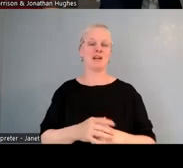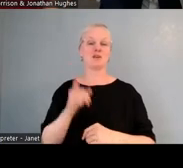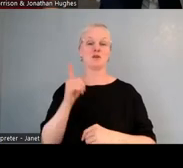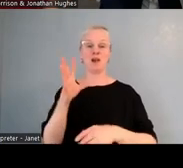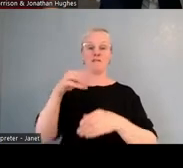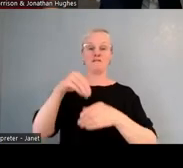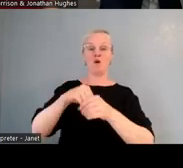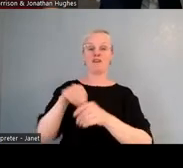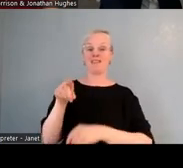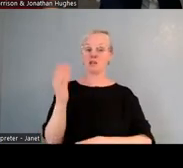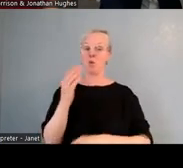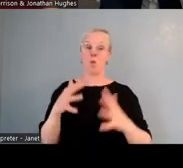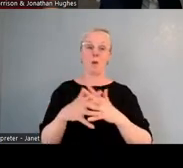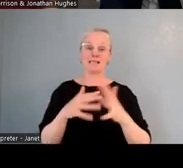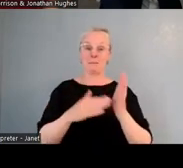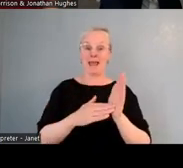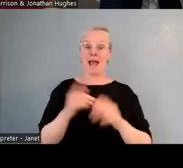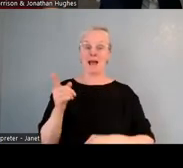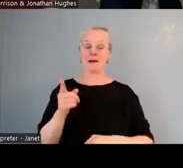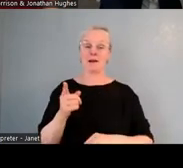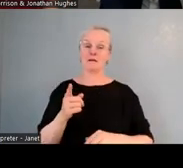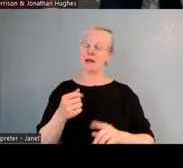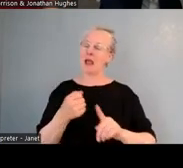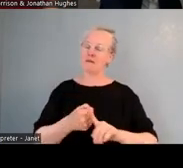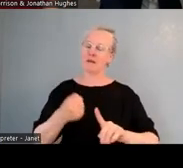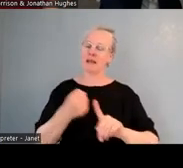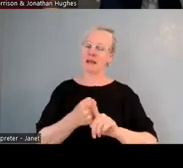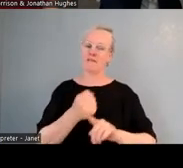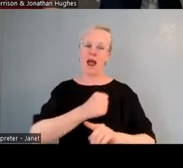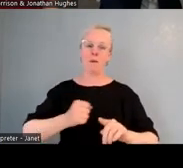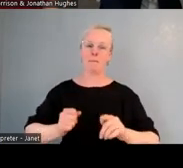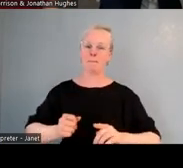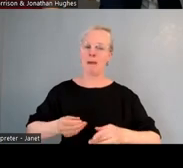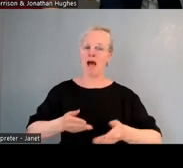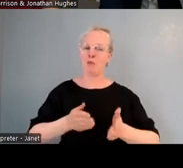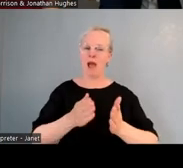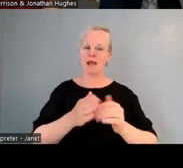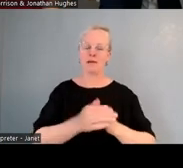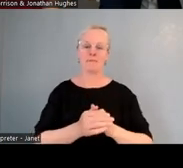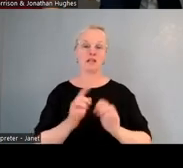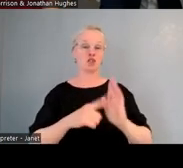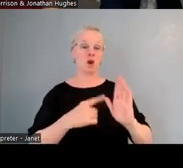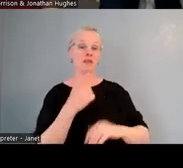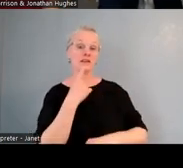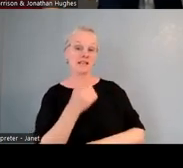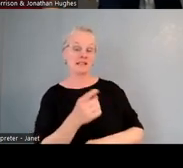and a real key advocate for this pathway. Yeah, she really believed. Obviously, we had some initial informal discussions,